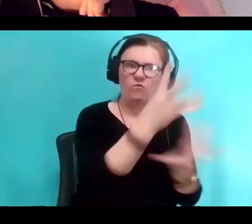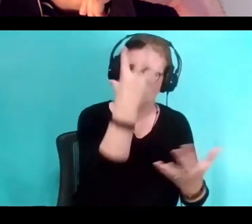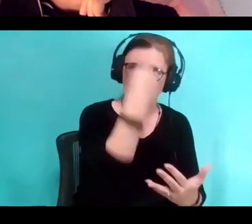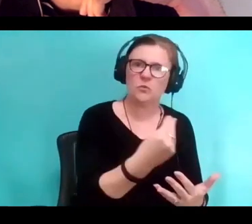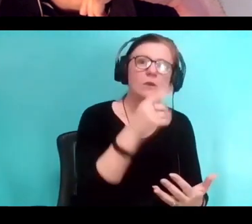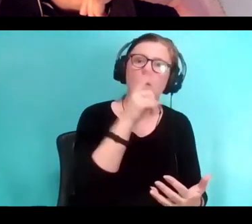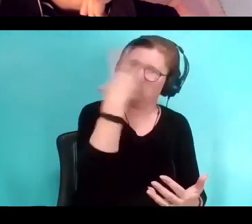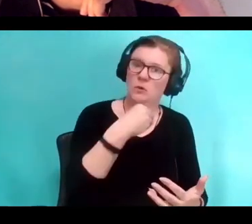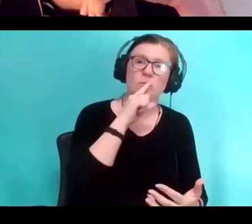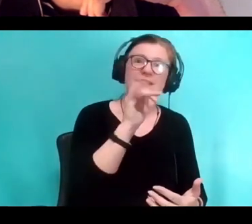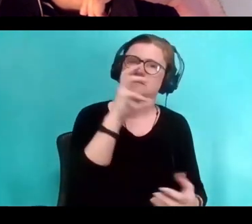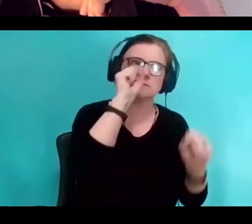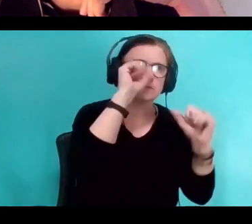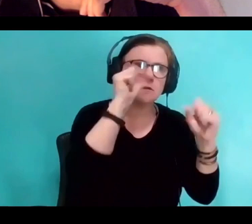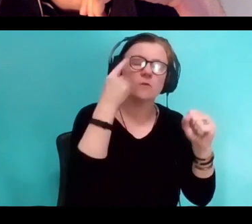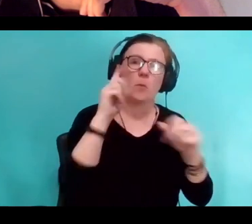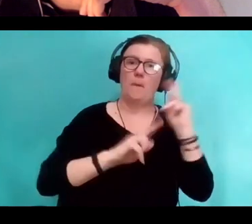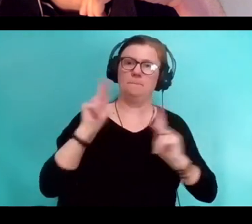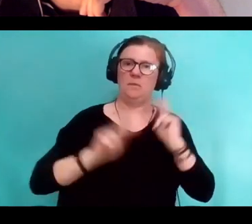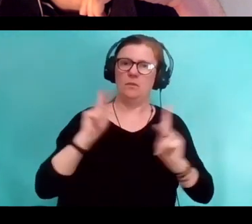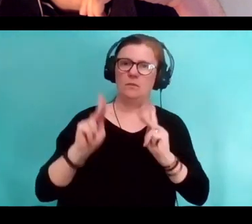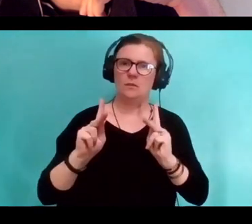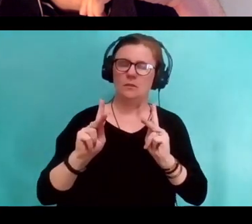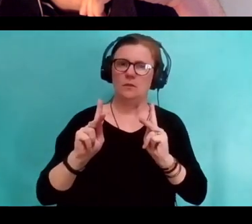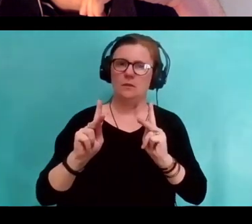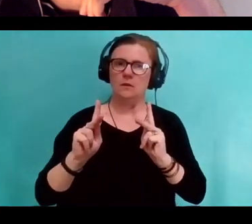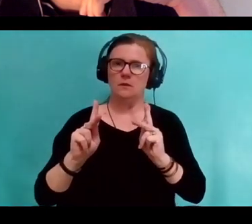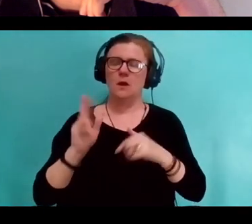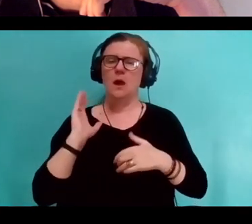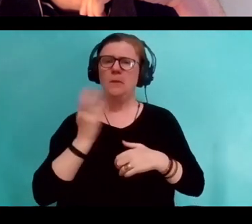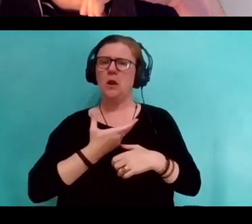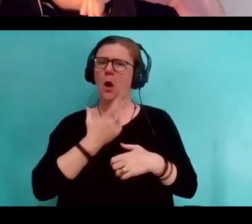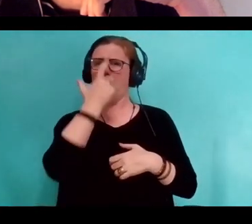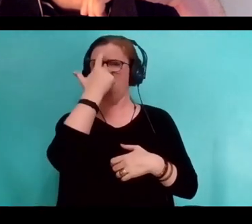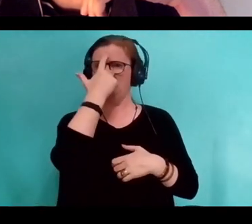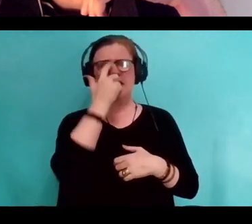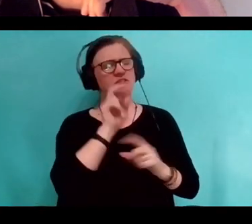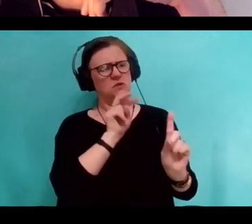about humans is that our brains can like go in and rearrange our eyes.